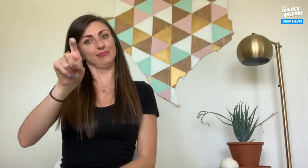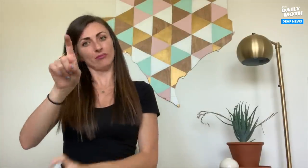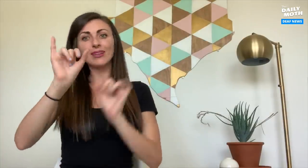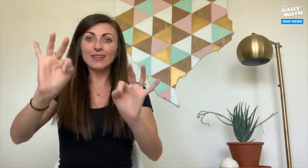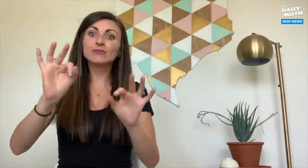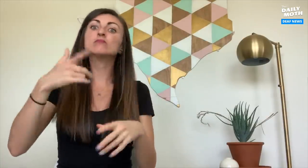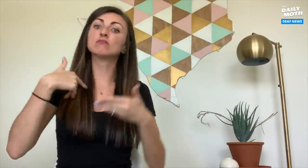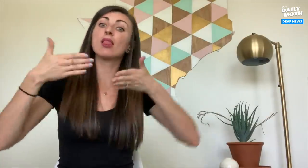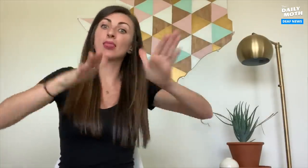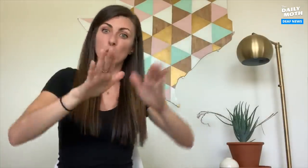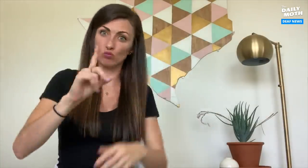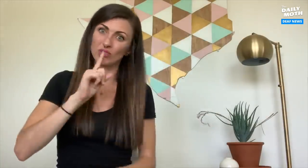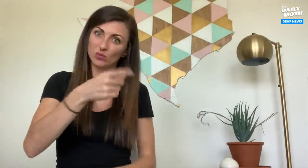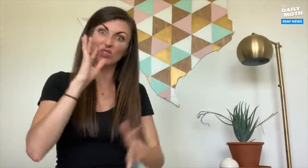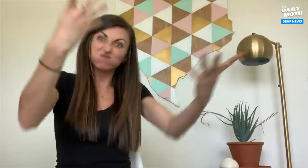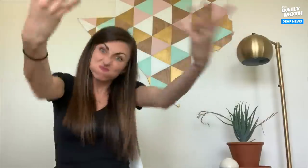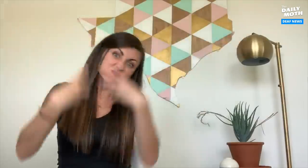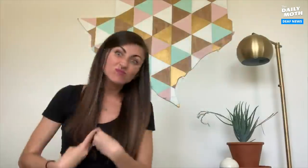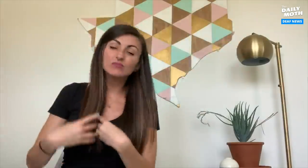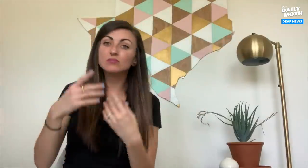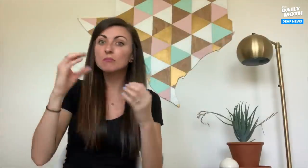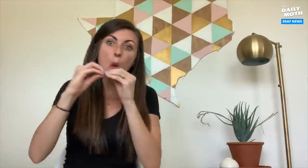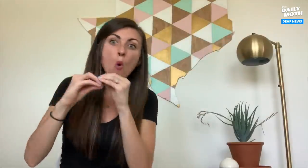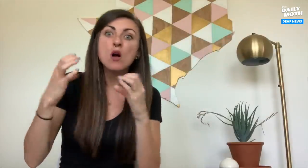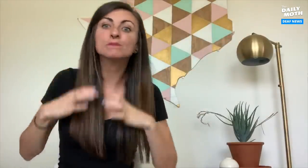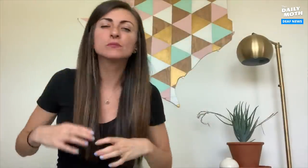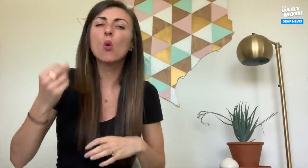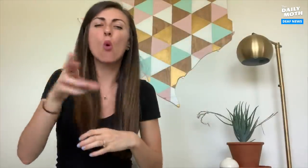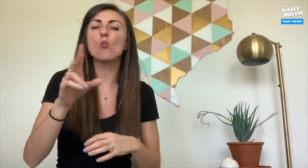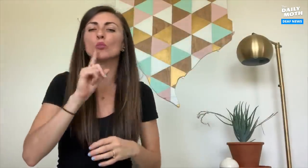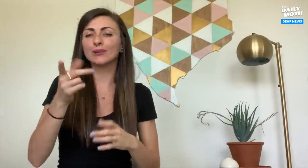we were thinking on whether there would be an influx of customers into our restaurant while considering